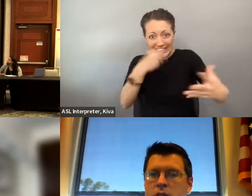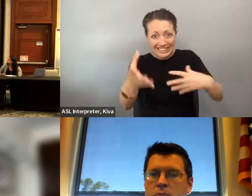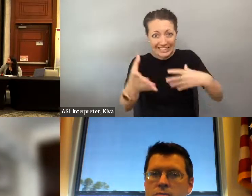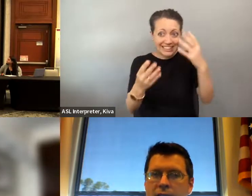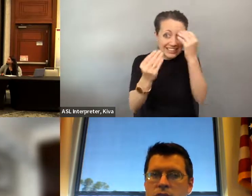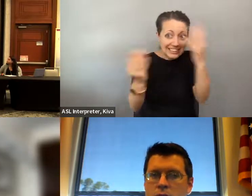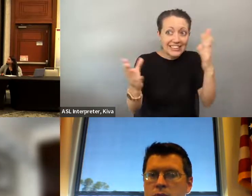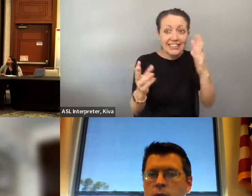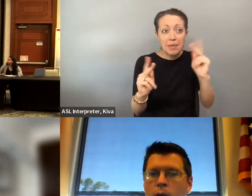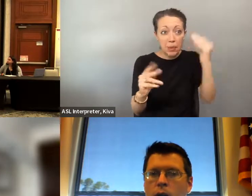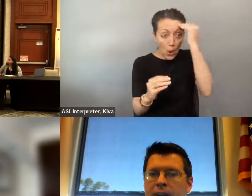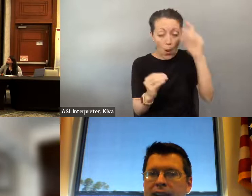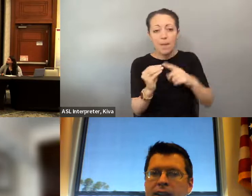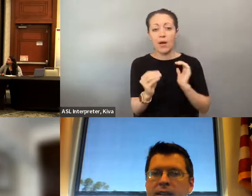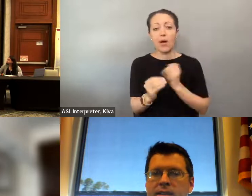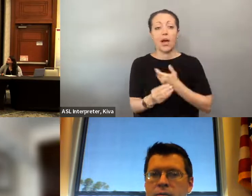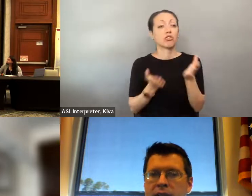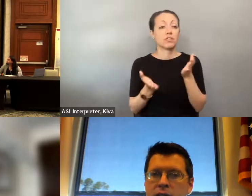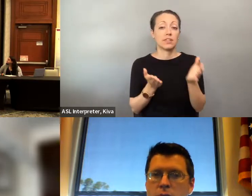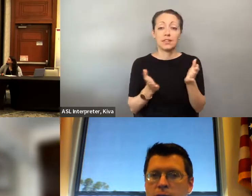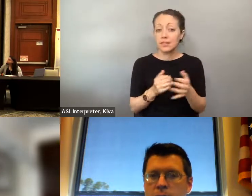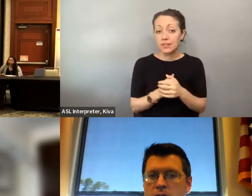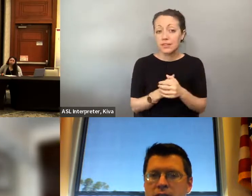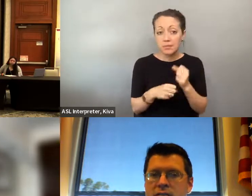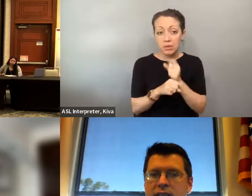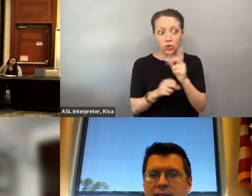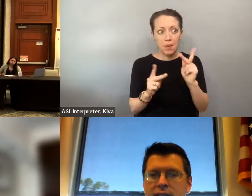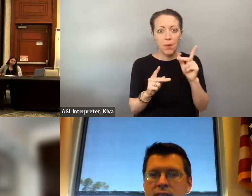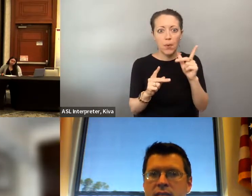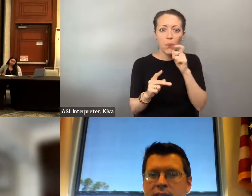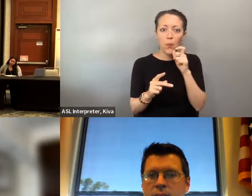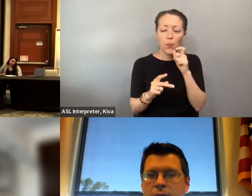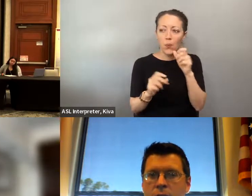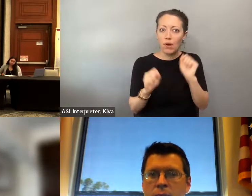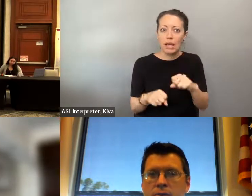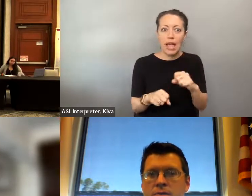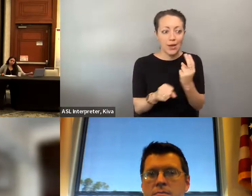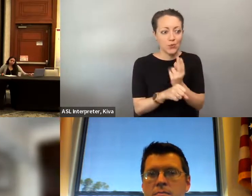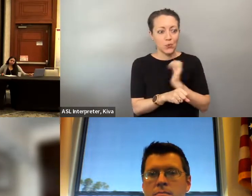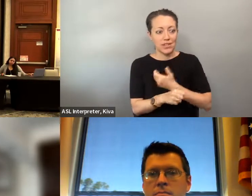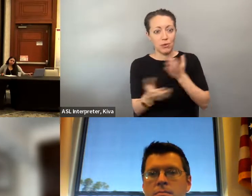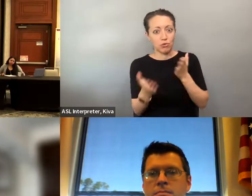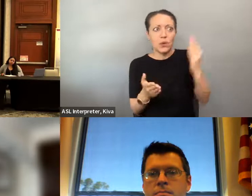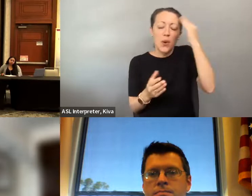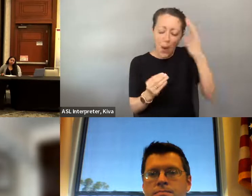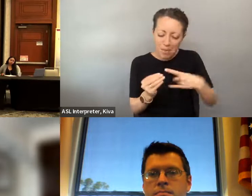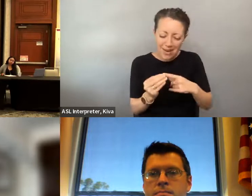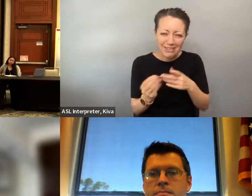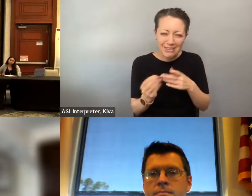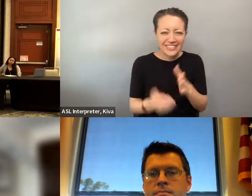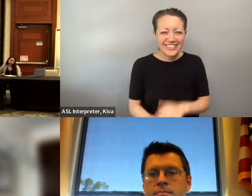But obviously for today's purpose, it's to for our role is to raise awareness about our services. to raise awareness about our services, so so various groups, who would qualify could be eligible for those services to access the voting. various groups who would qualify could be eligible for